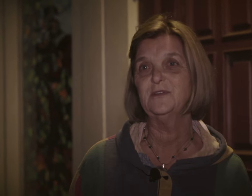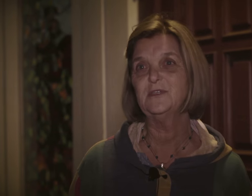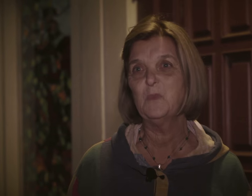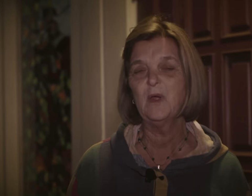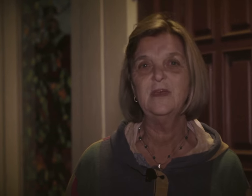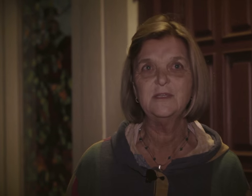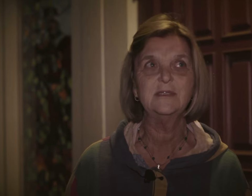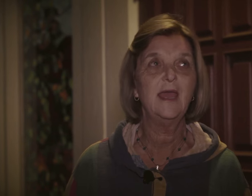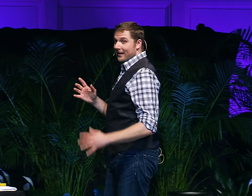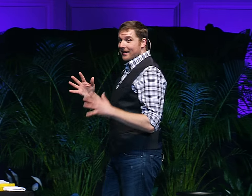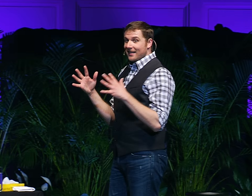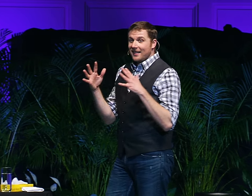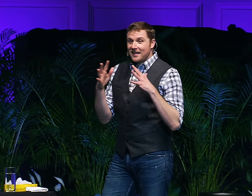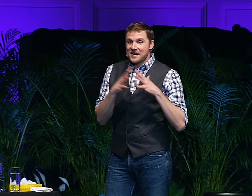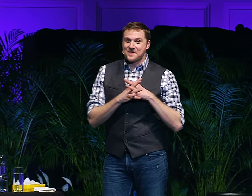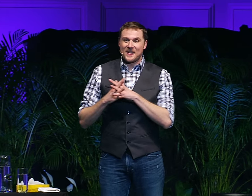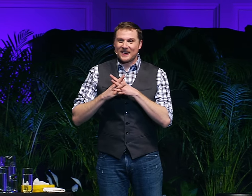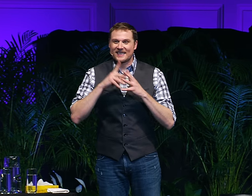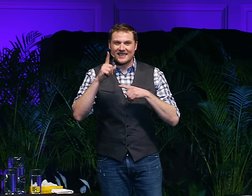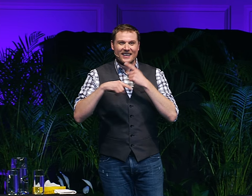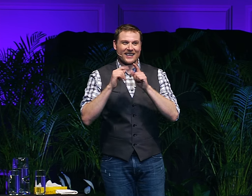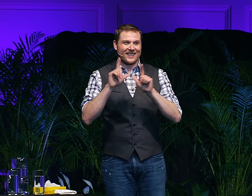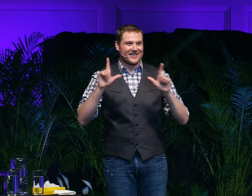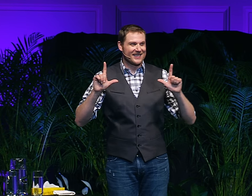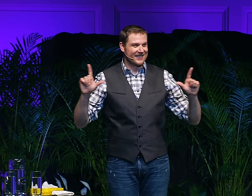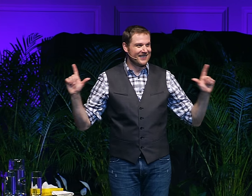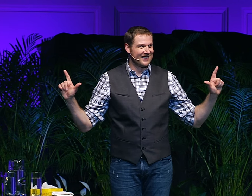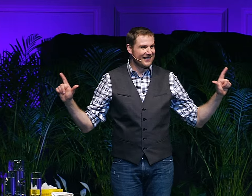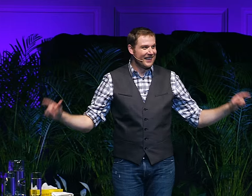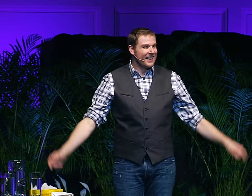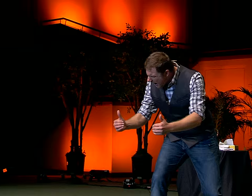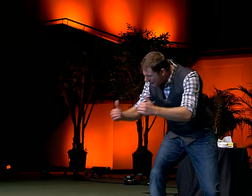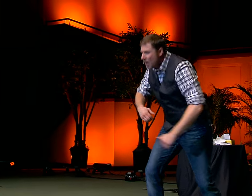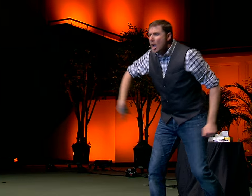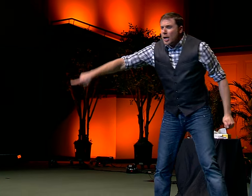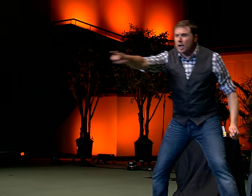is more than just "Hey, I'm a singer of deaf parents." It's, it's an even bigger message.